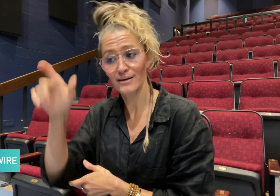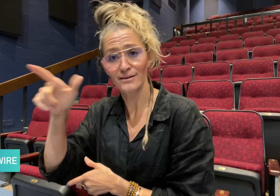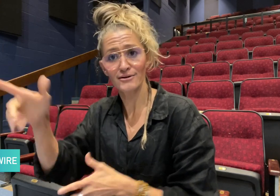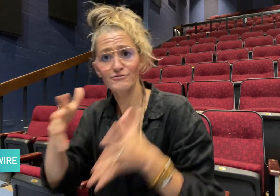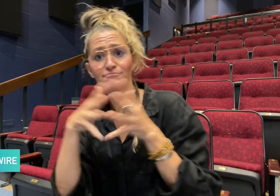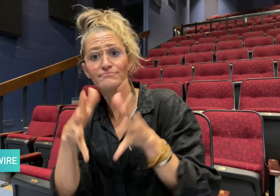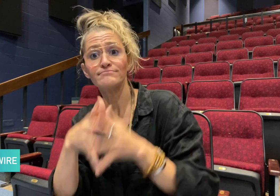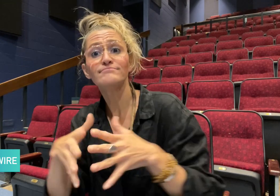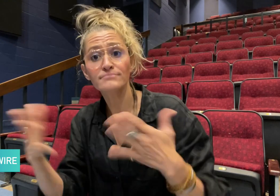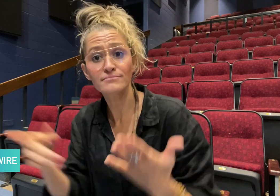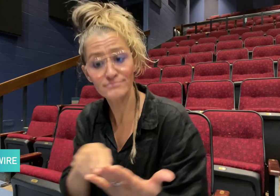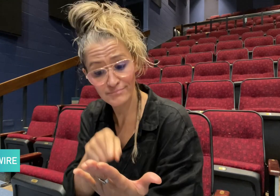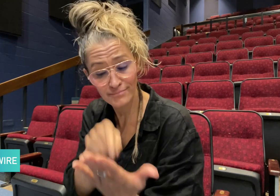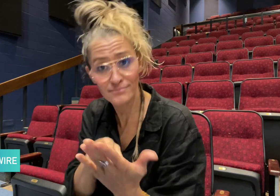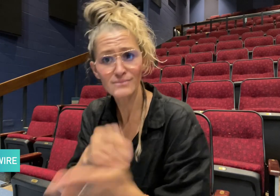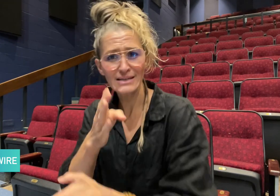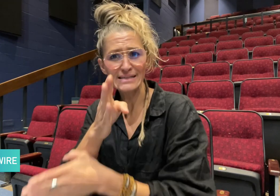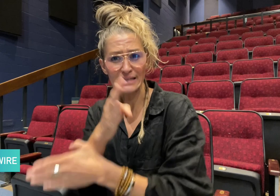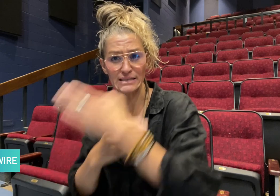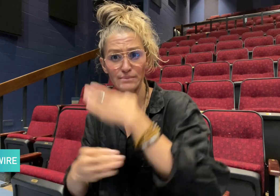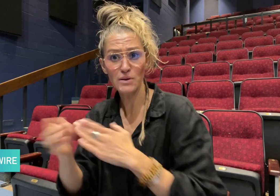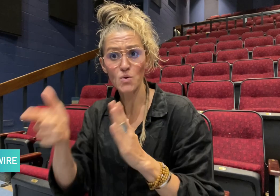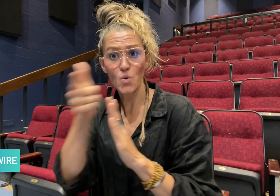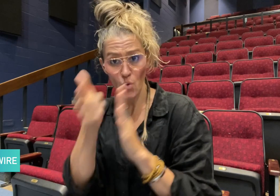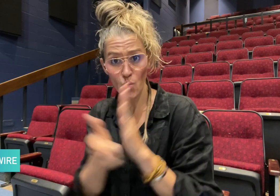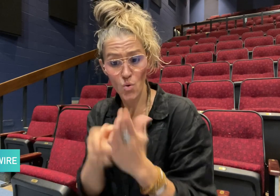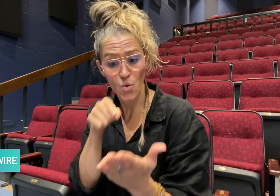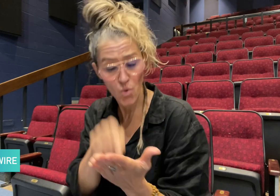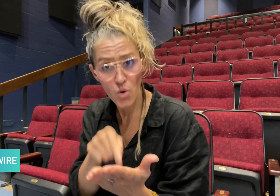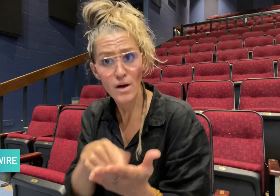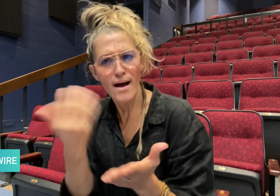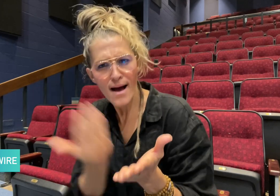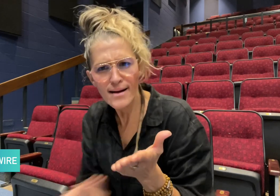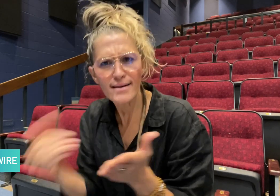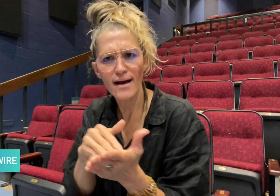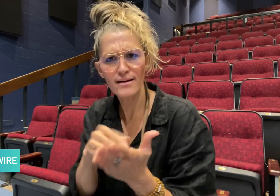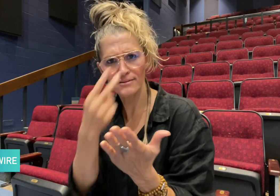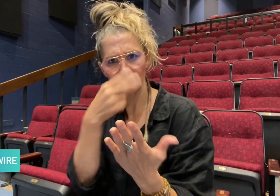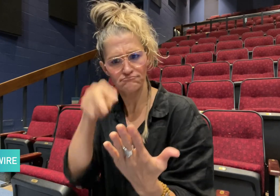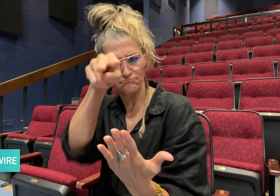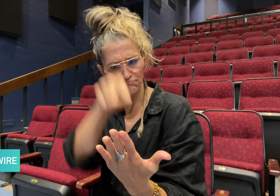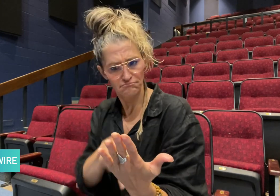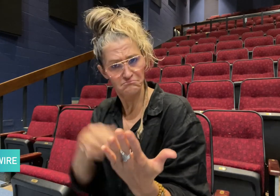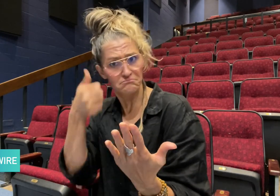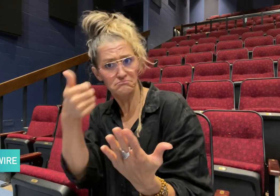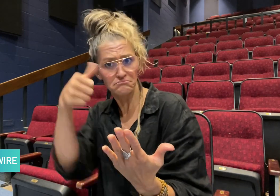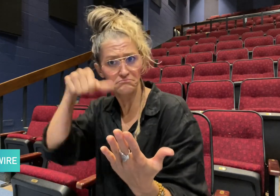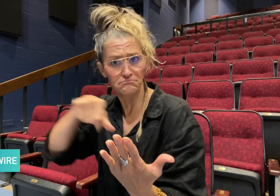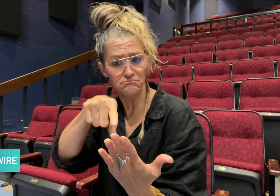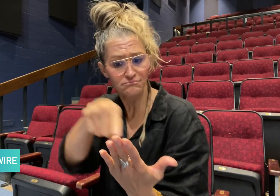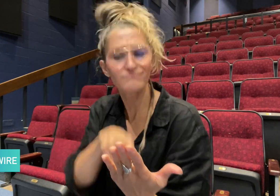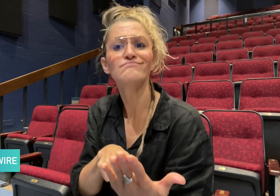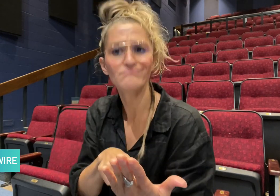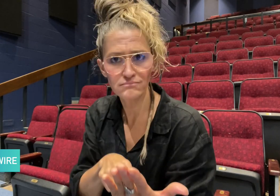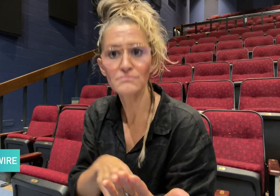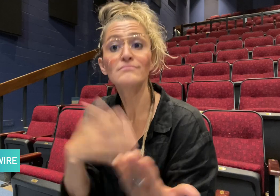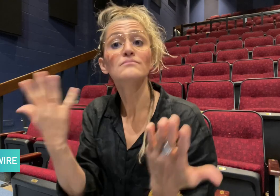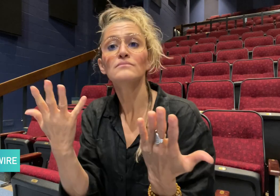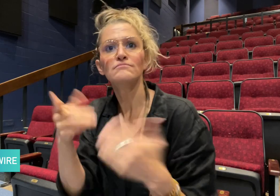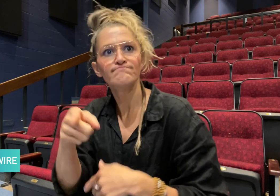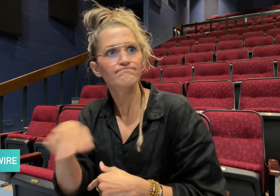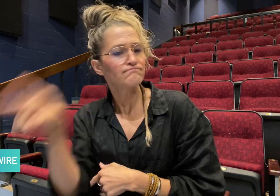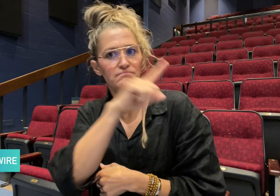General of DWAN explains, "The review of the Disability Act